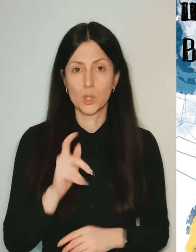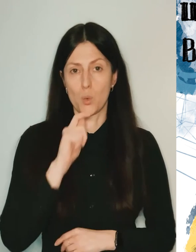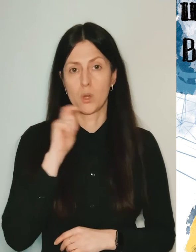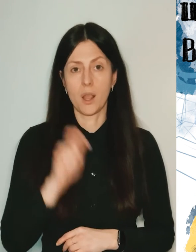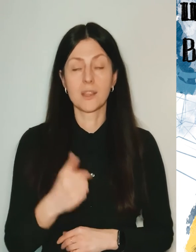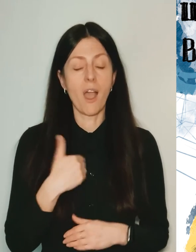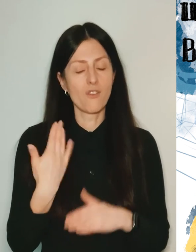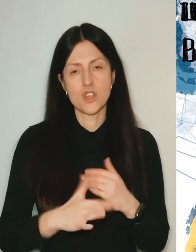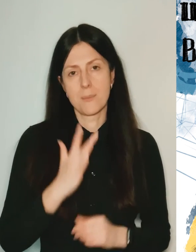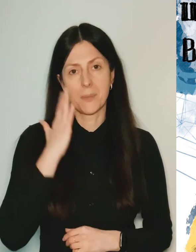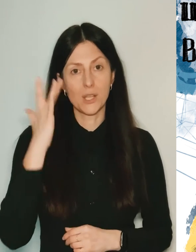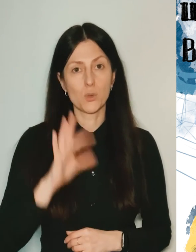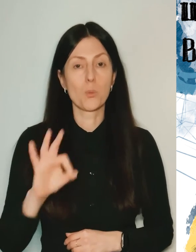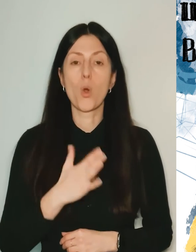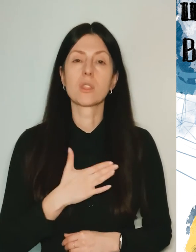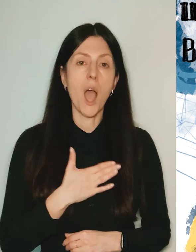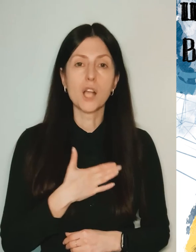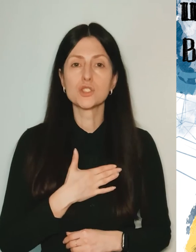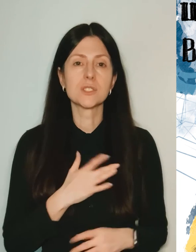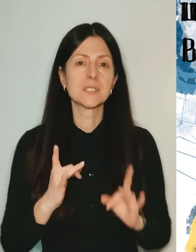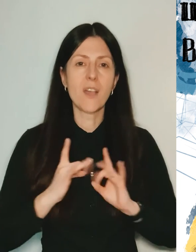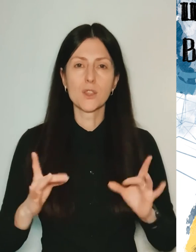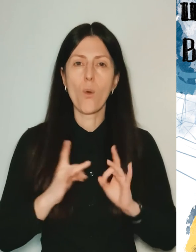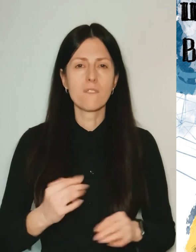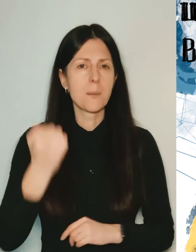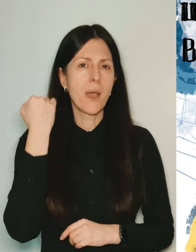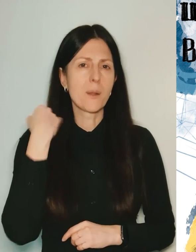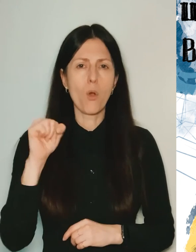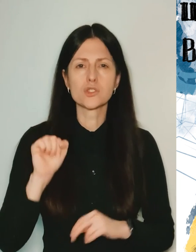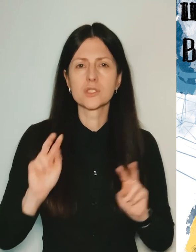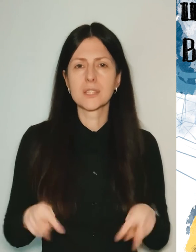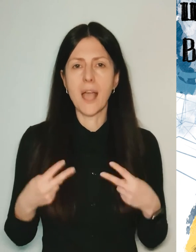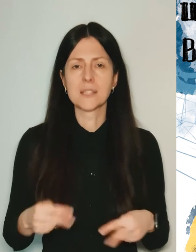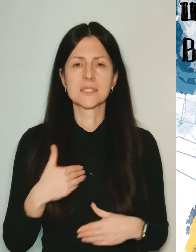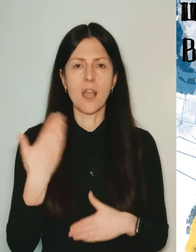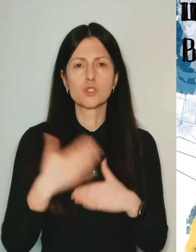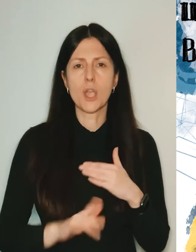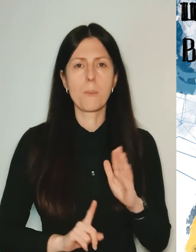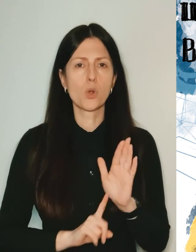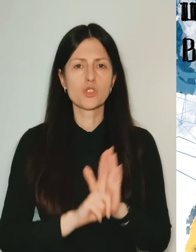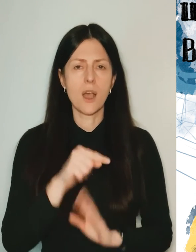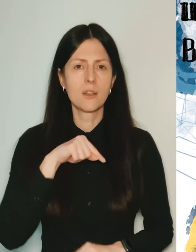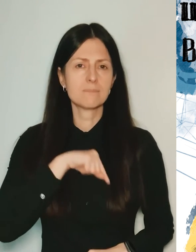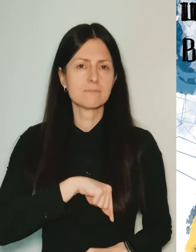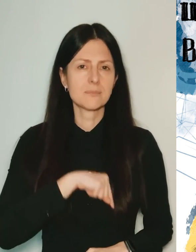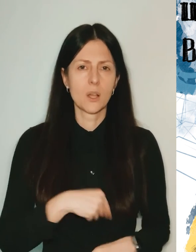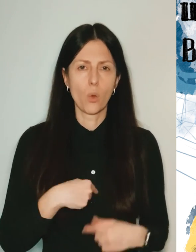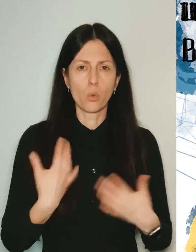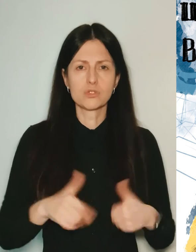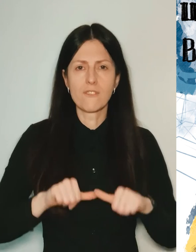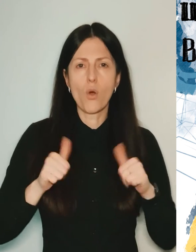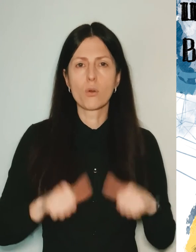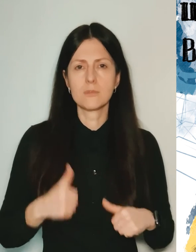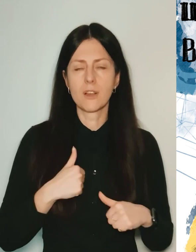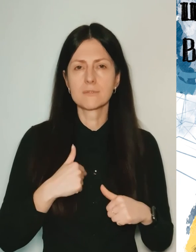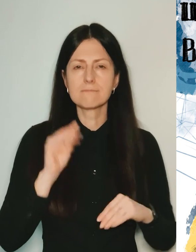I'm already dreaming of our festive victory dances, I'm already starting to form a playlist in the middle of myself.